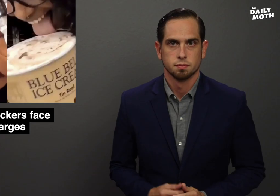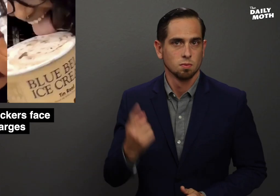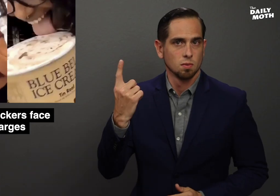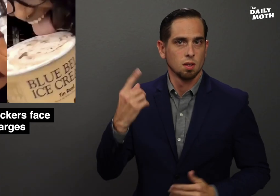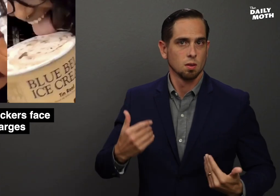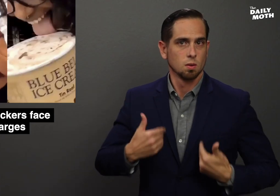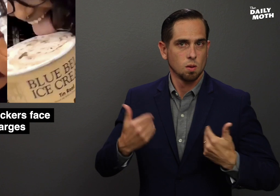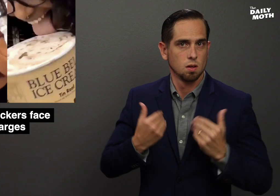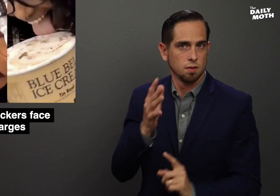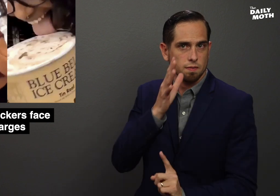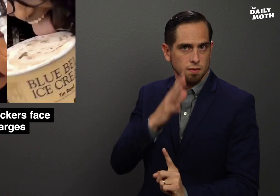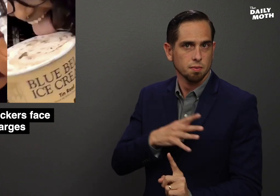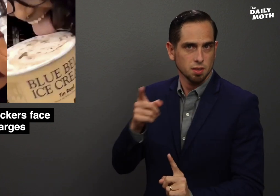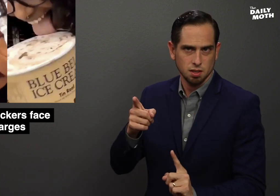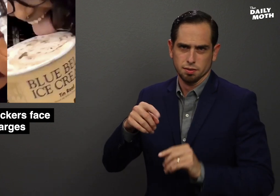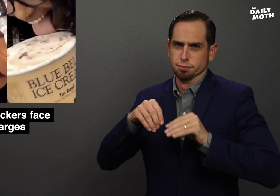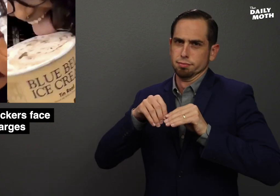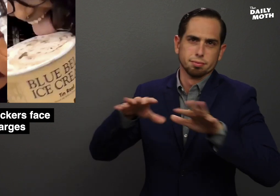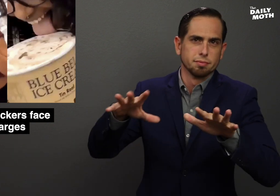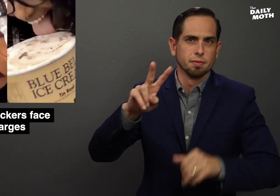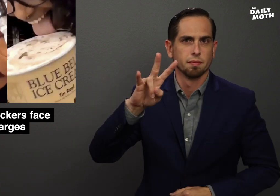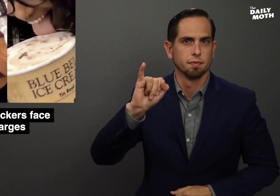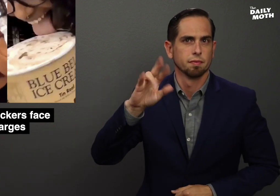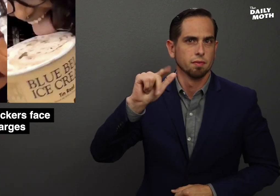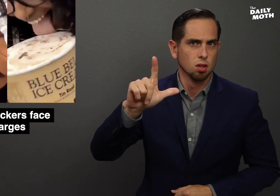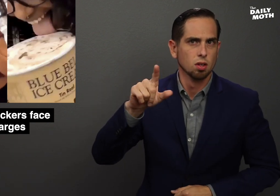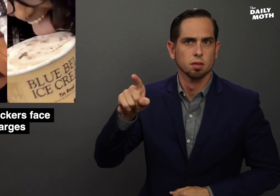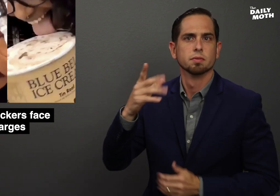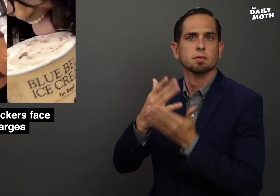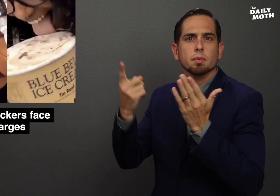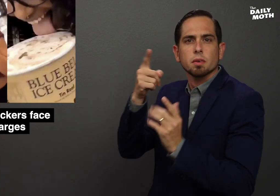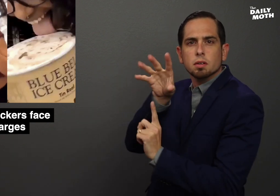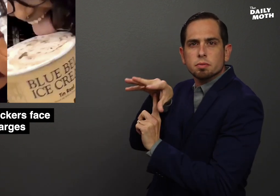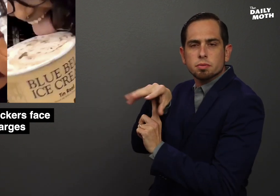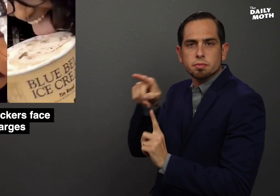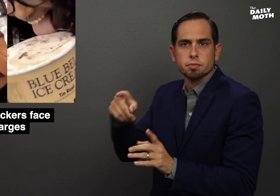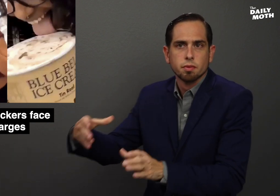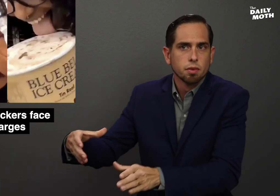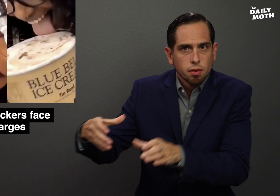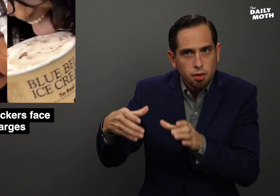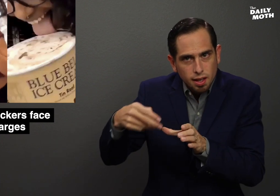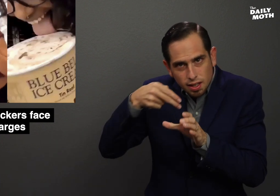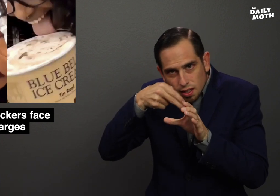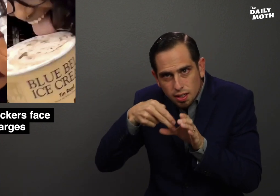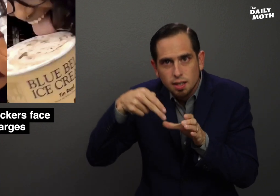A young female went viral after she was filmed licking